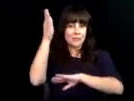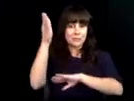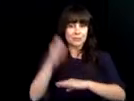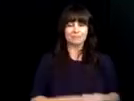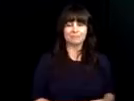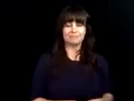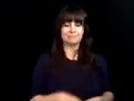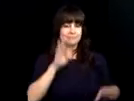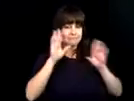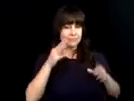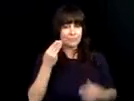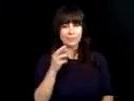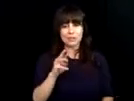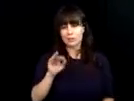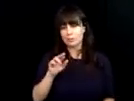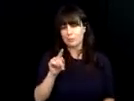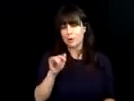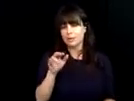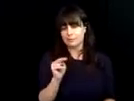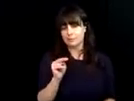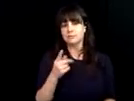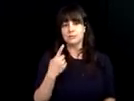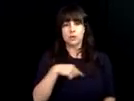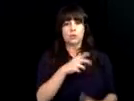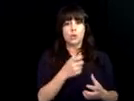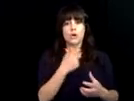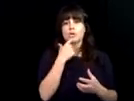DOT has partnered with you for four of those years and we look forward to